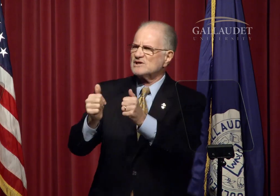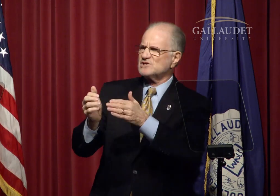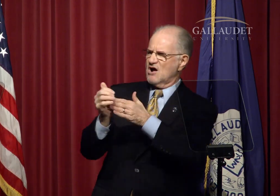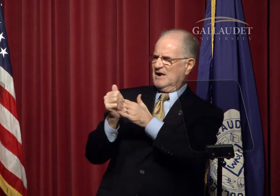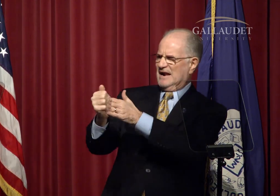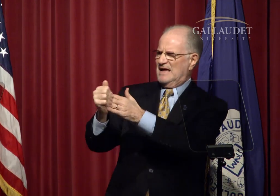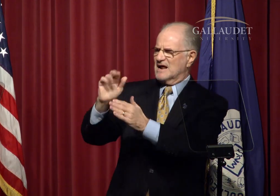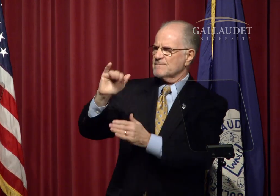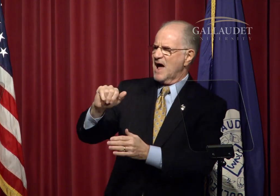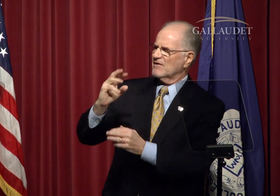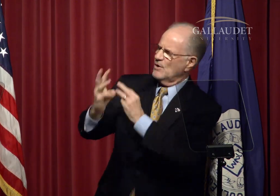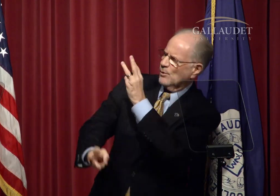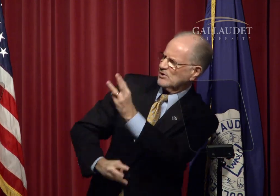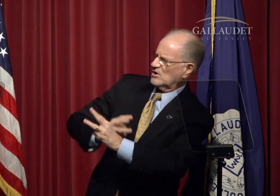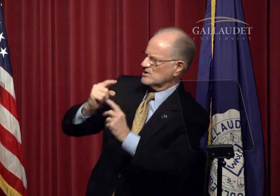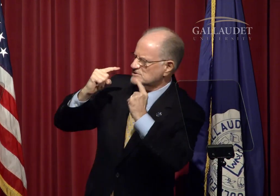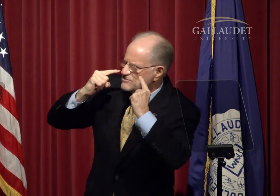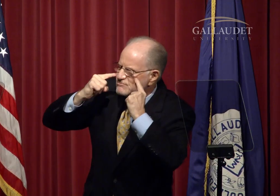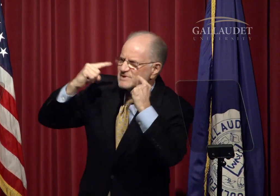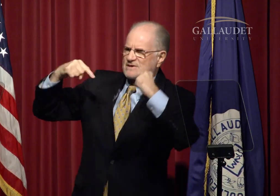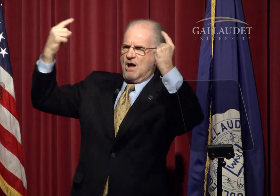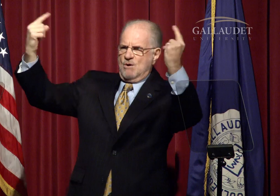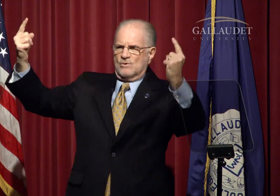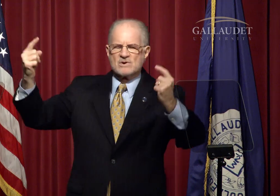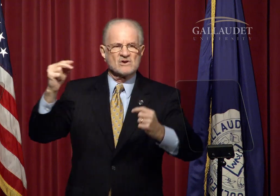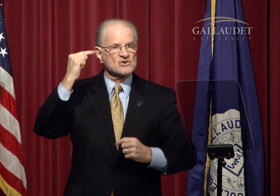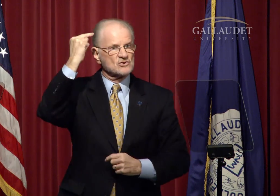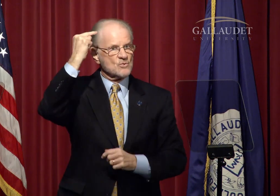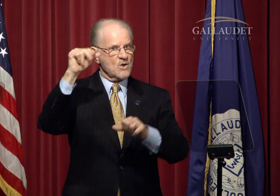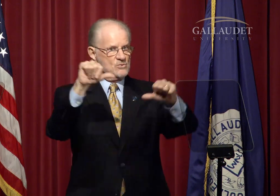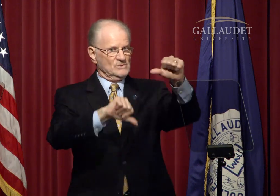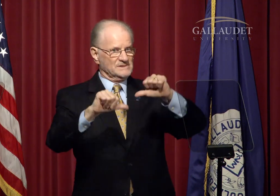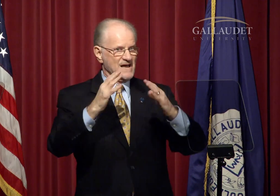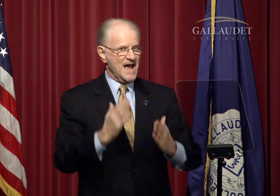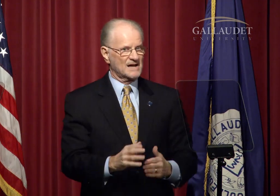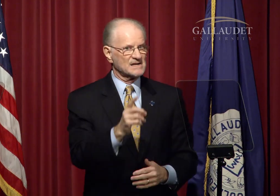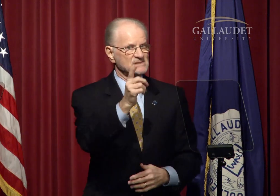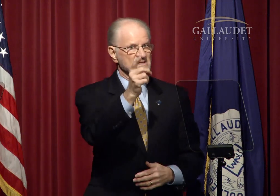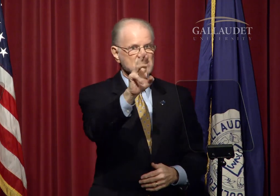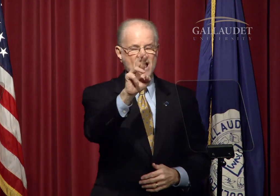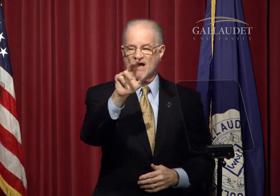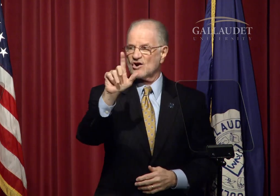which are led by world-renowned neuroscientist